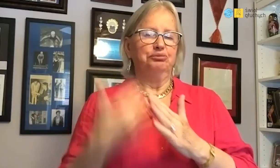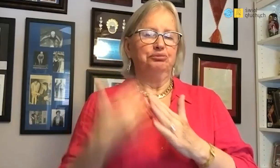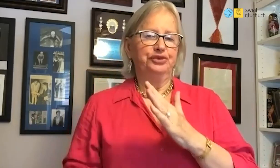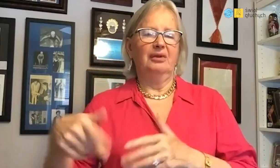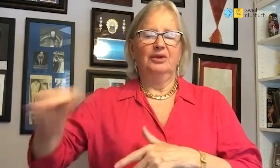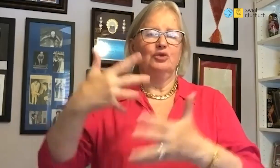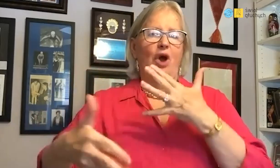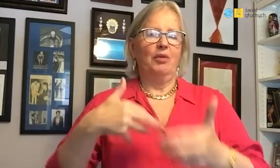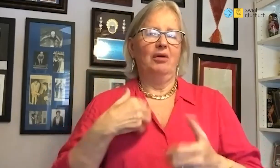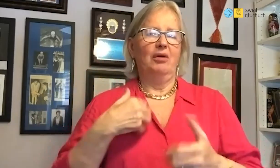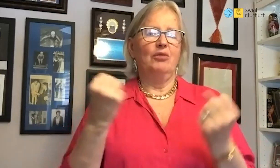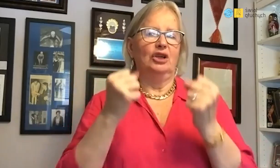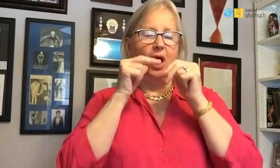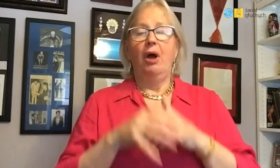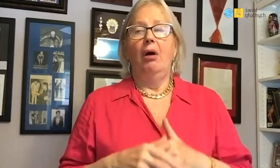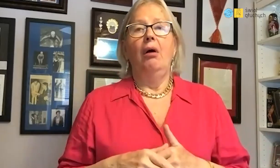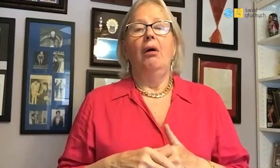Unfortunately, because of my team was too weak in that we lost.